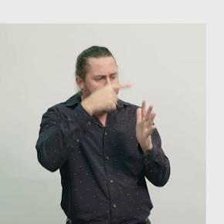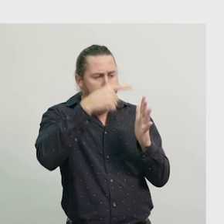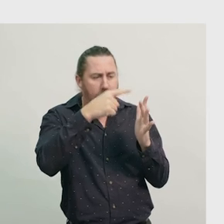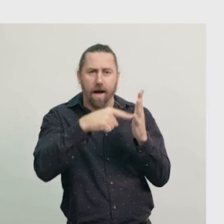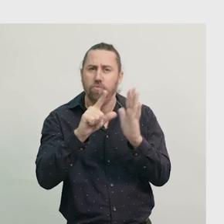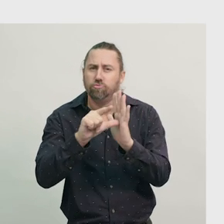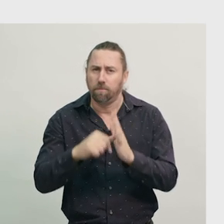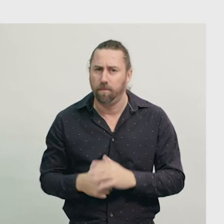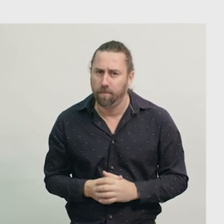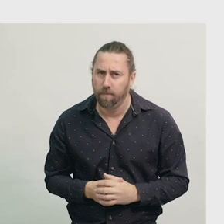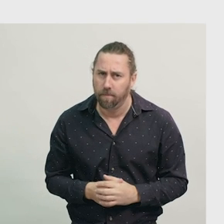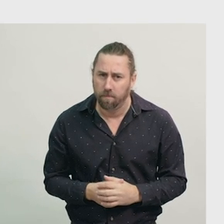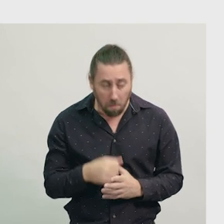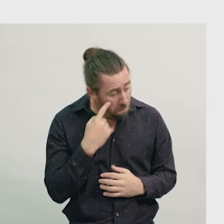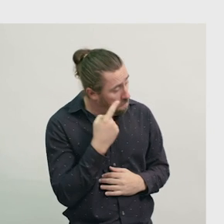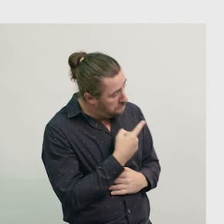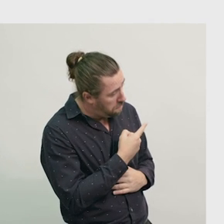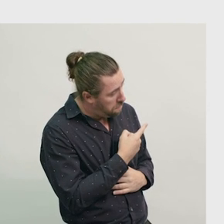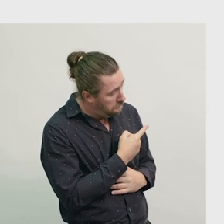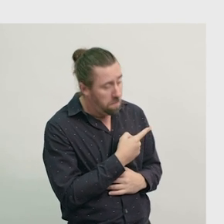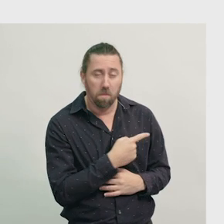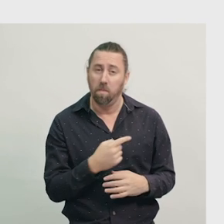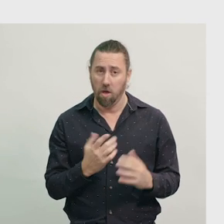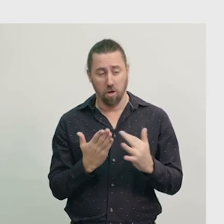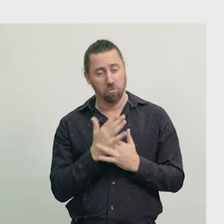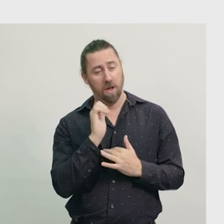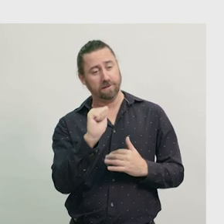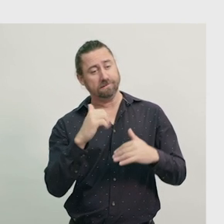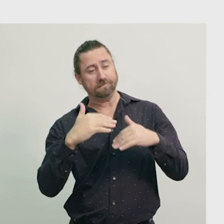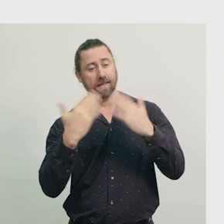Let's look at all the different times on the clock during Neo’s school day.